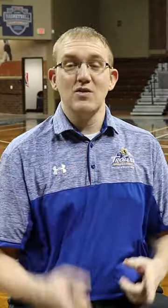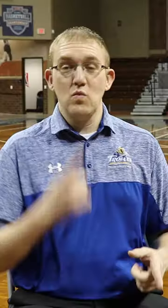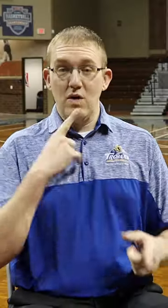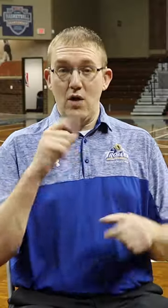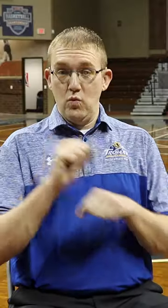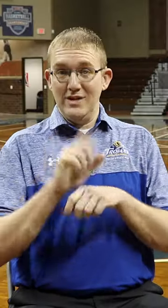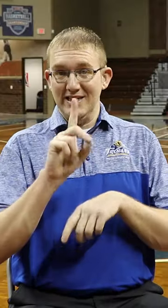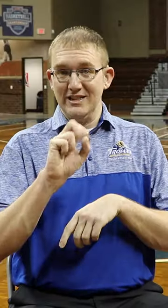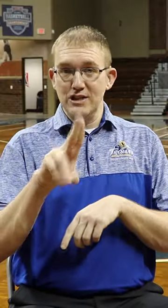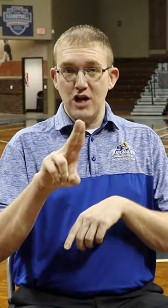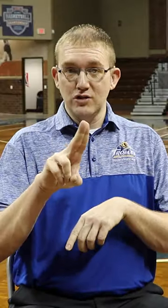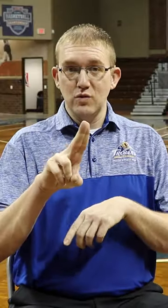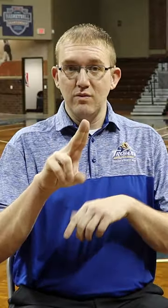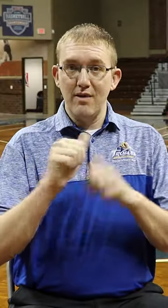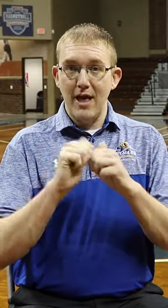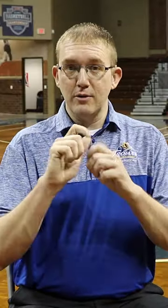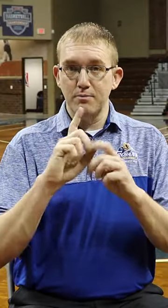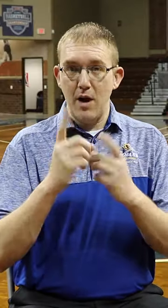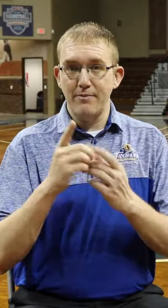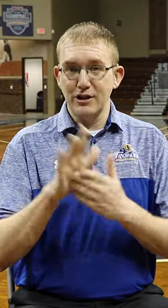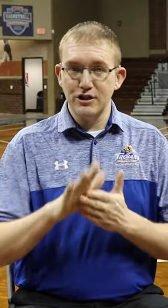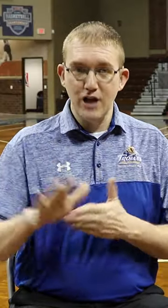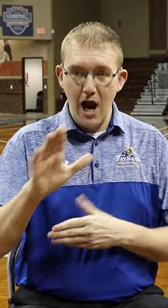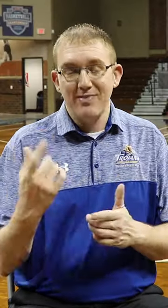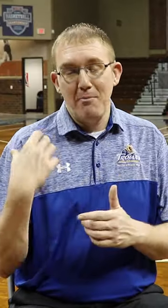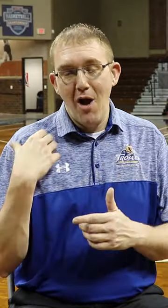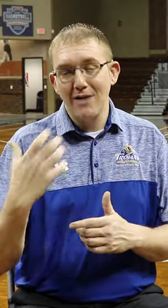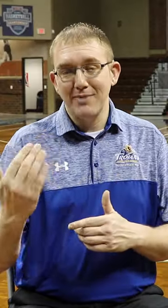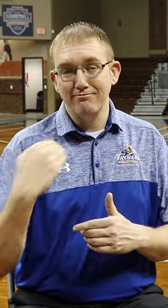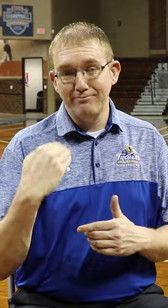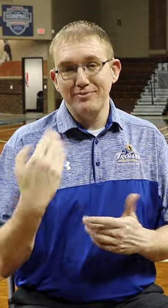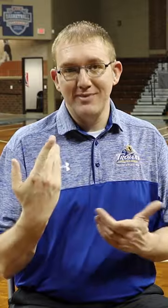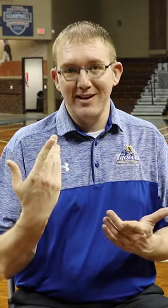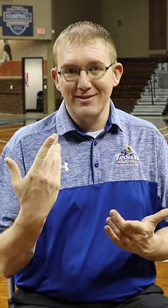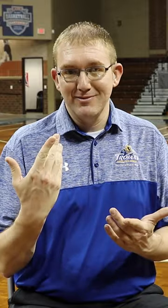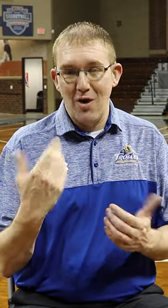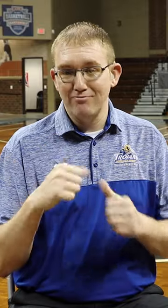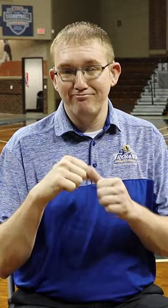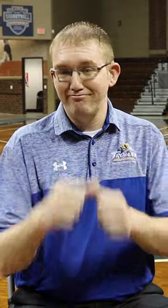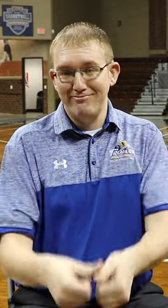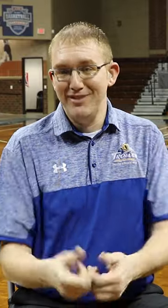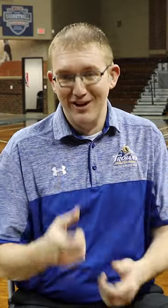I already worked at the Dakota State University (DSU) Athletics Department as a student and my boss encouraged me to apply for the job. So I did and I stayed after I graduated!